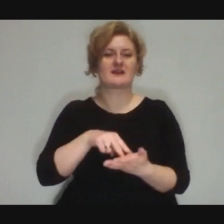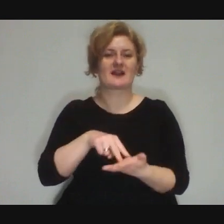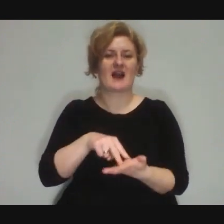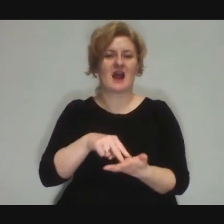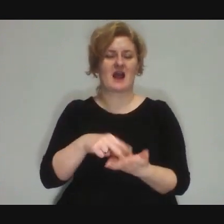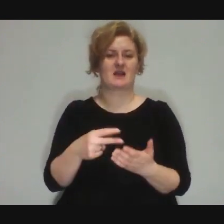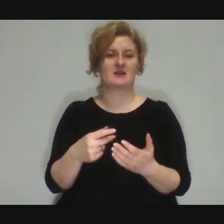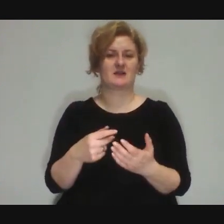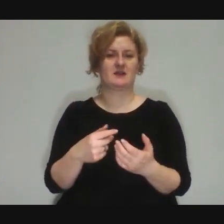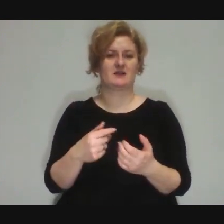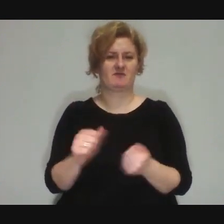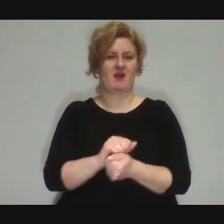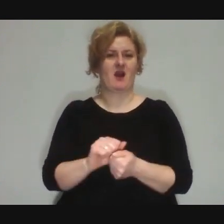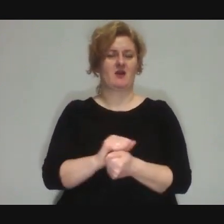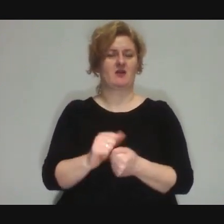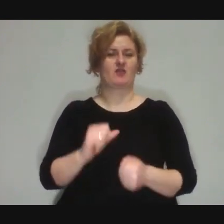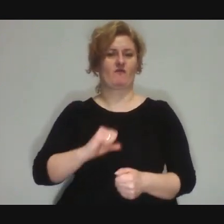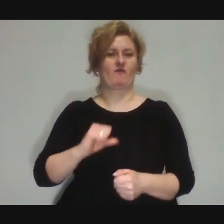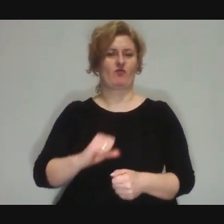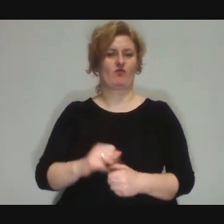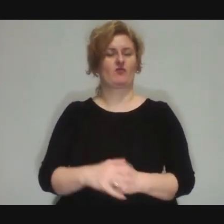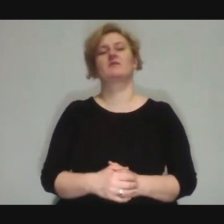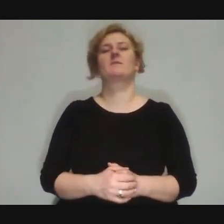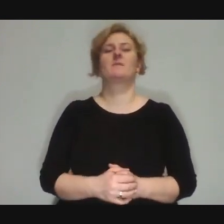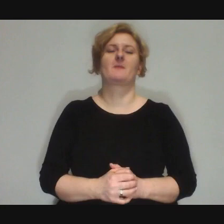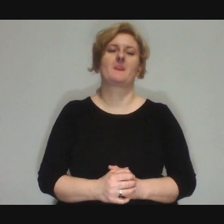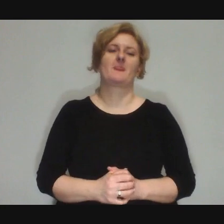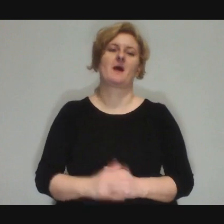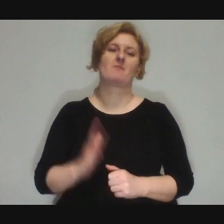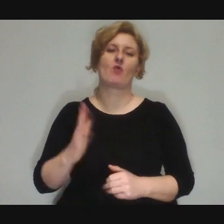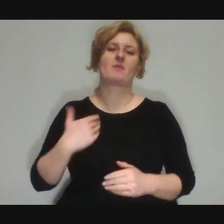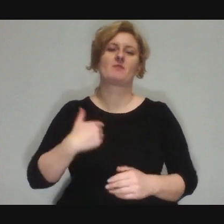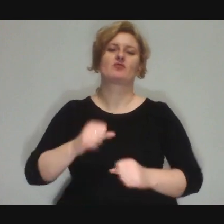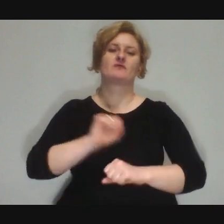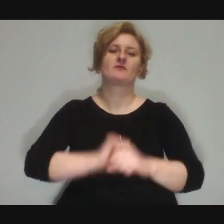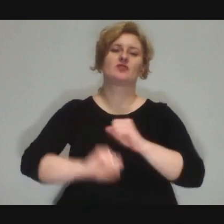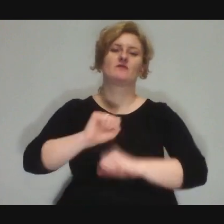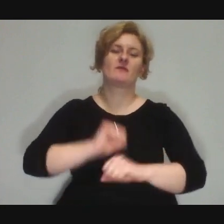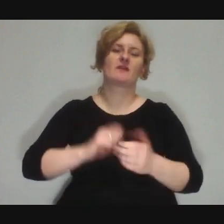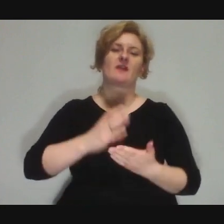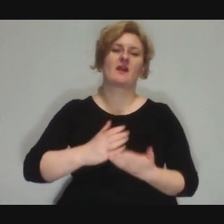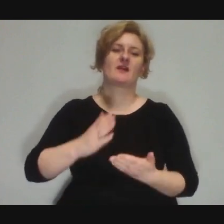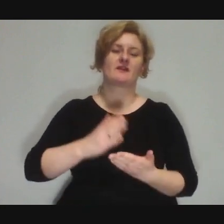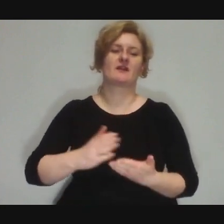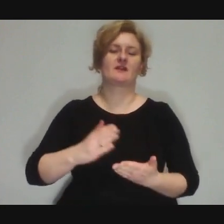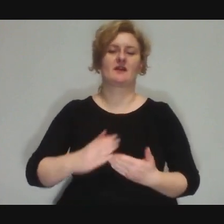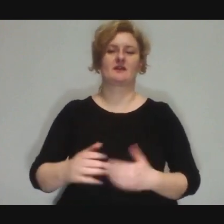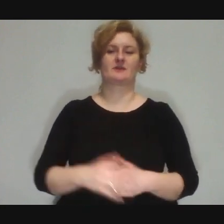Later, they kept practicing and training, so it's possible to continue working with it.